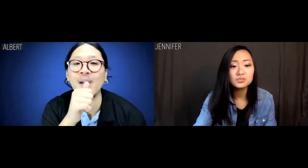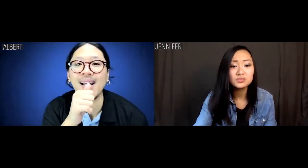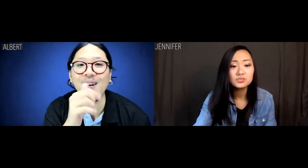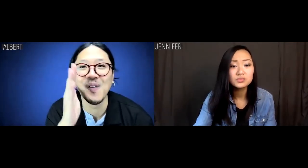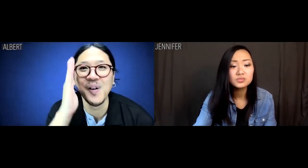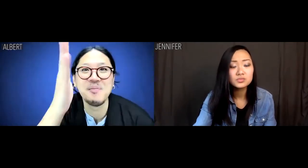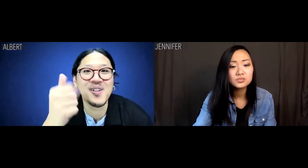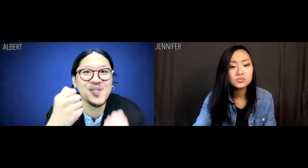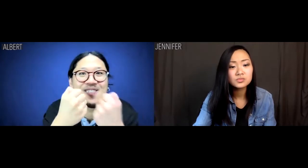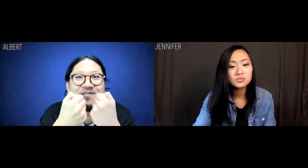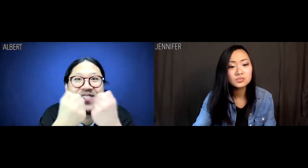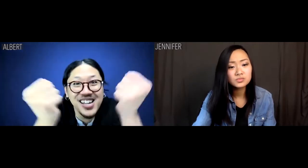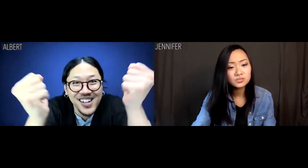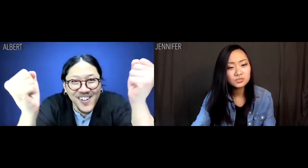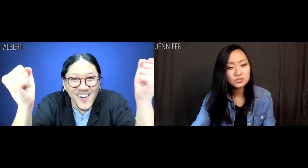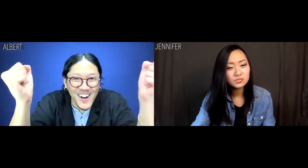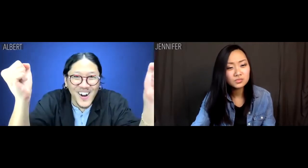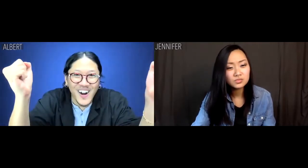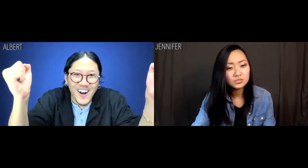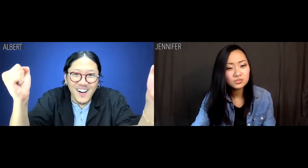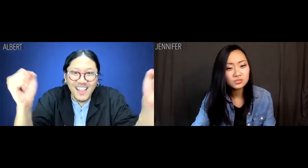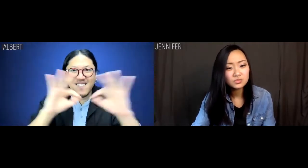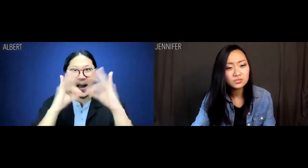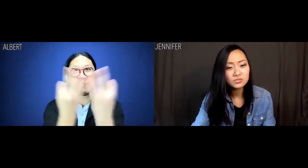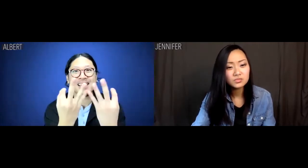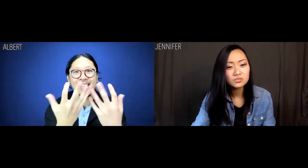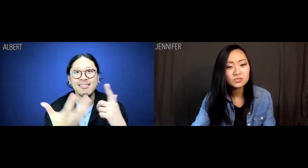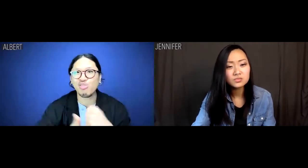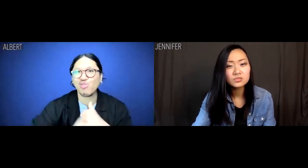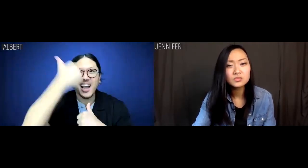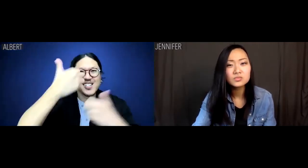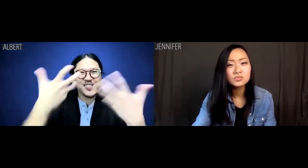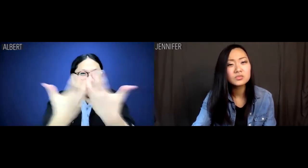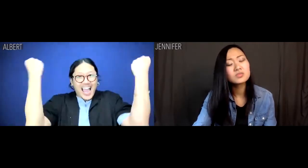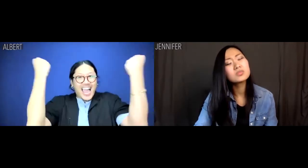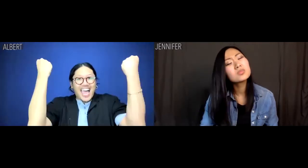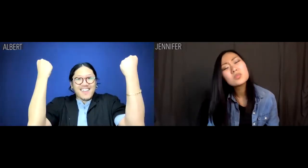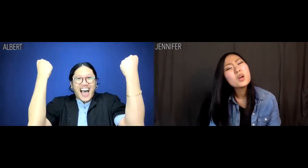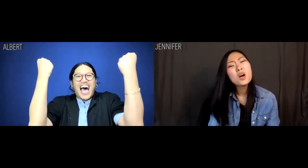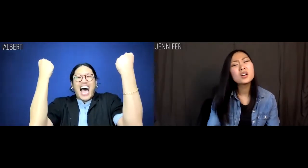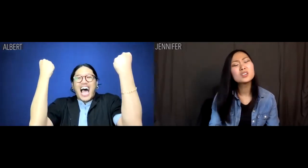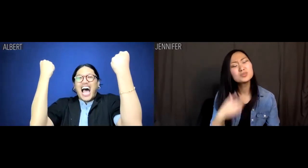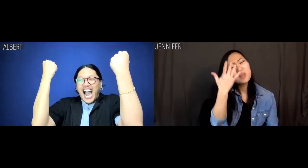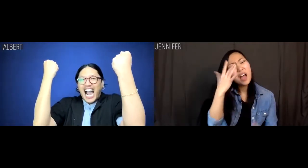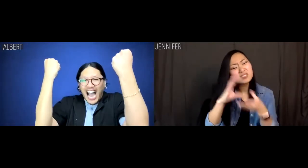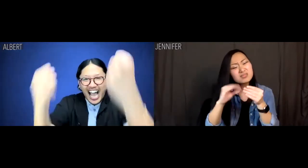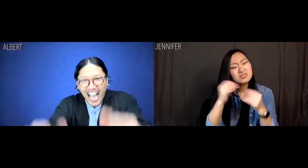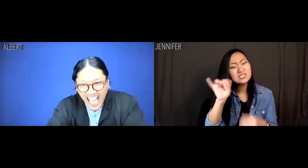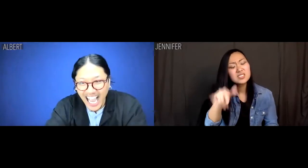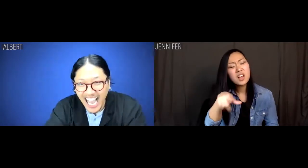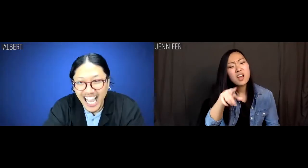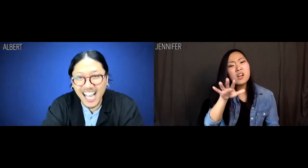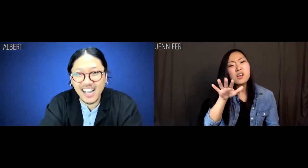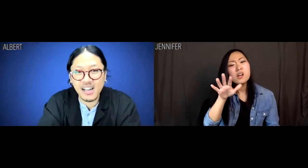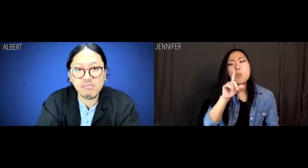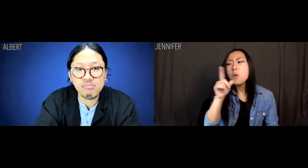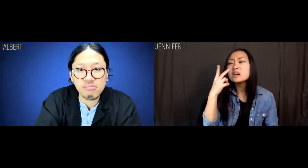Secrets will be revealed that threaten to tear the family apart. Jennifer: Wait, why are you saying that like that?